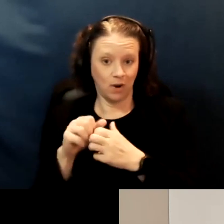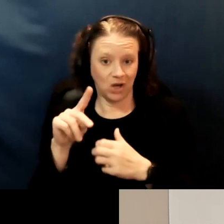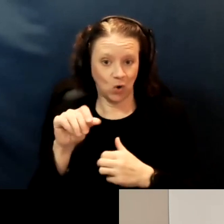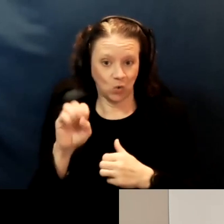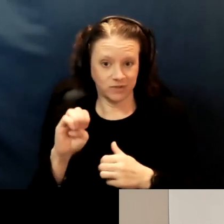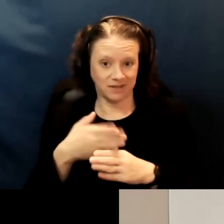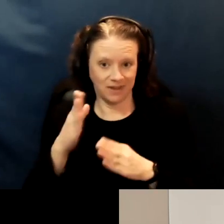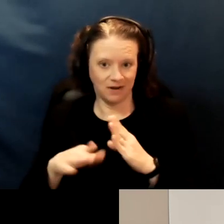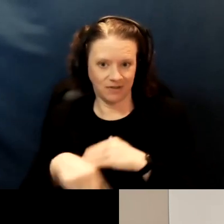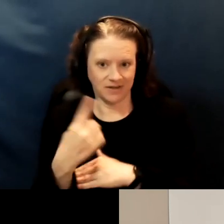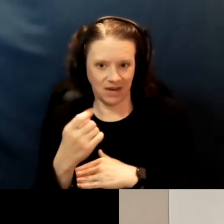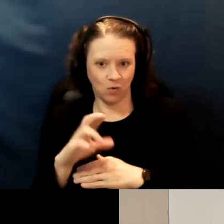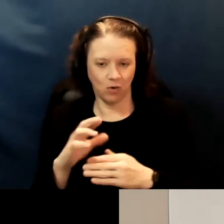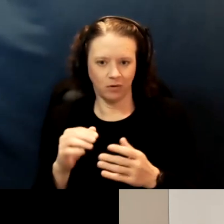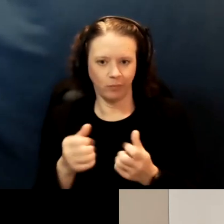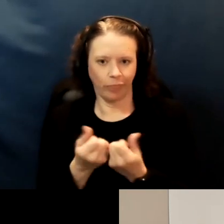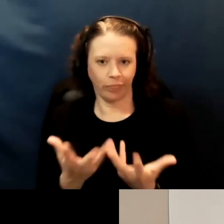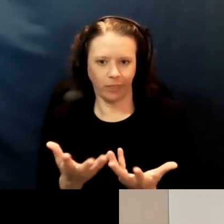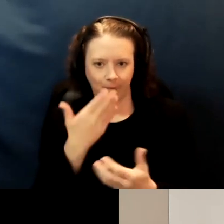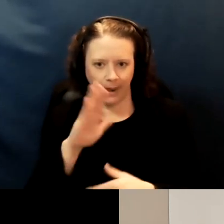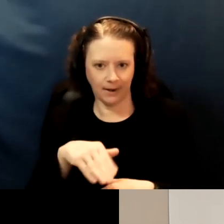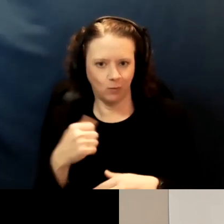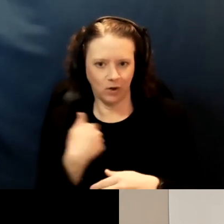or they're going bad. And we don't want that to happen.